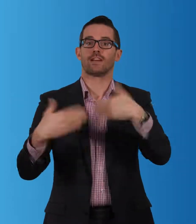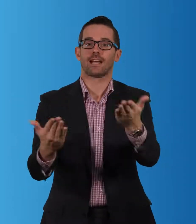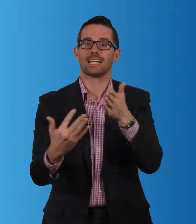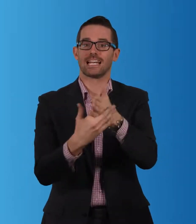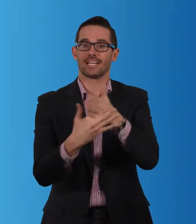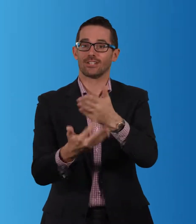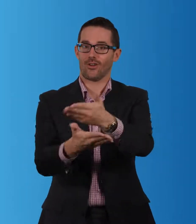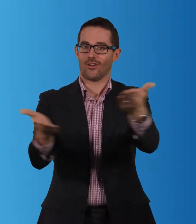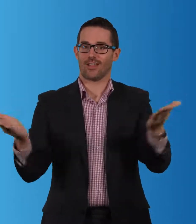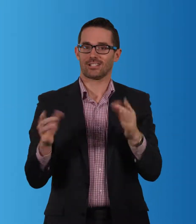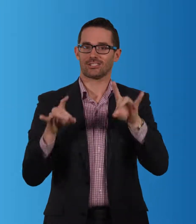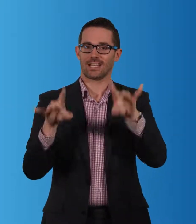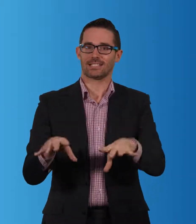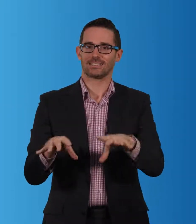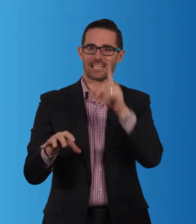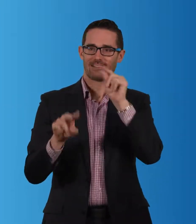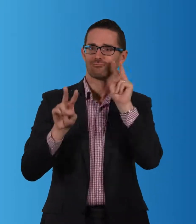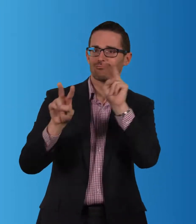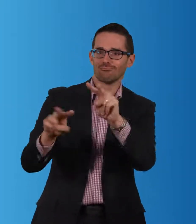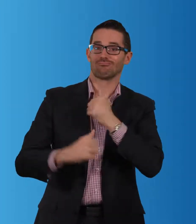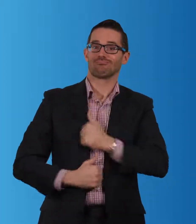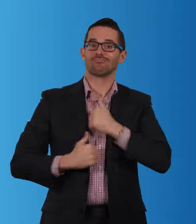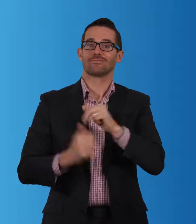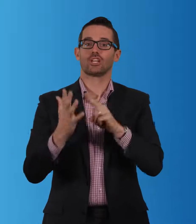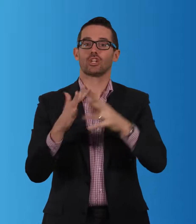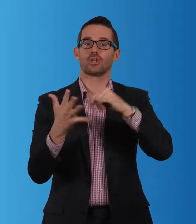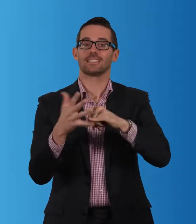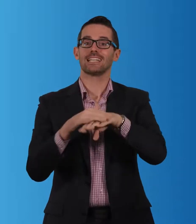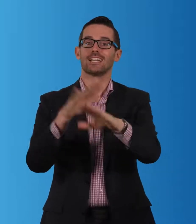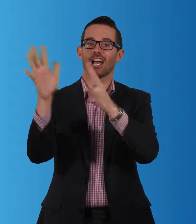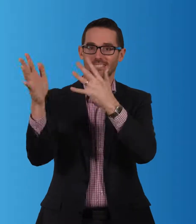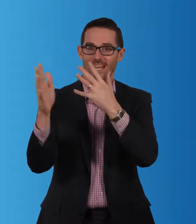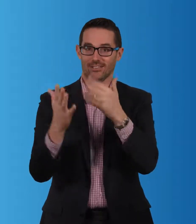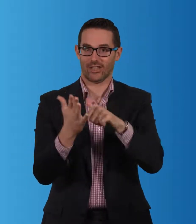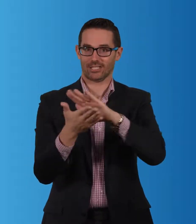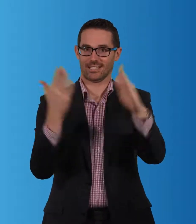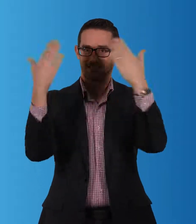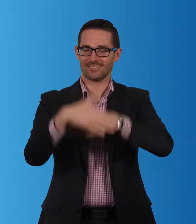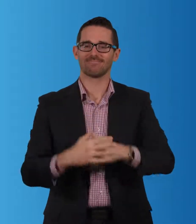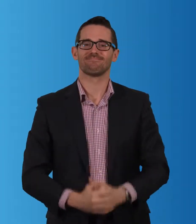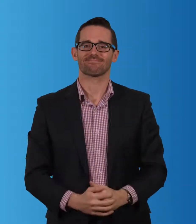to provide all Australians the opportunity to watch news in Auslan this Thursday night.